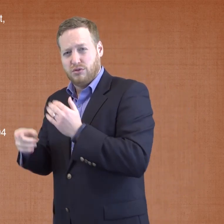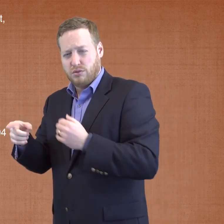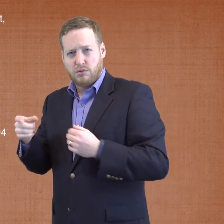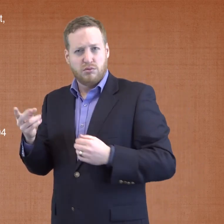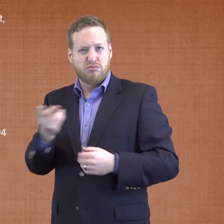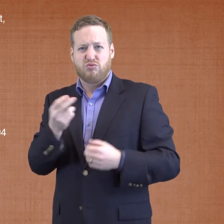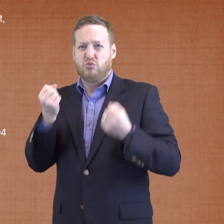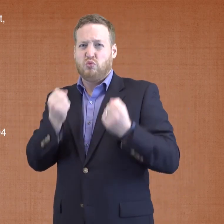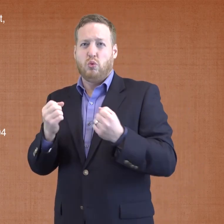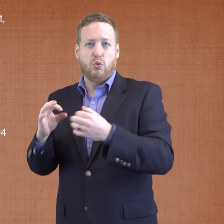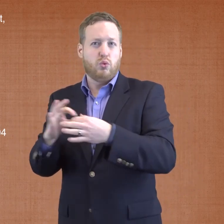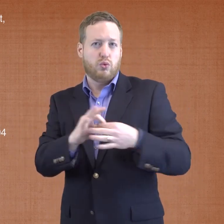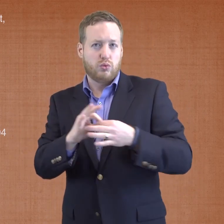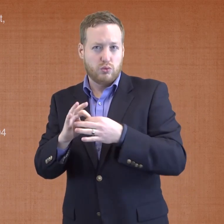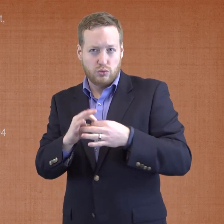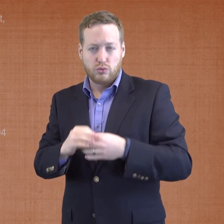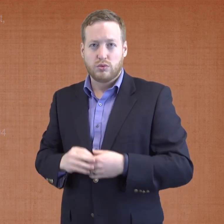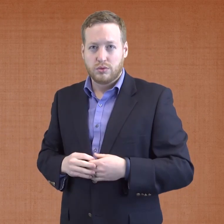literacy skills.